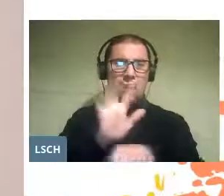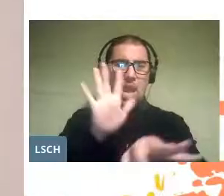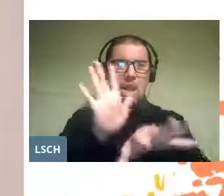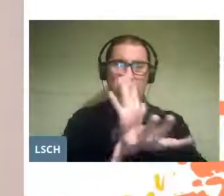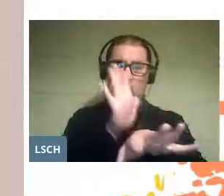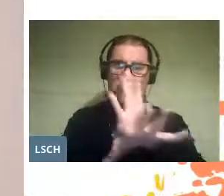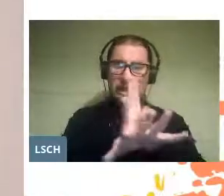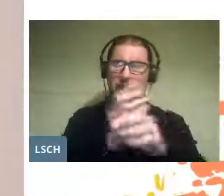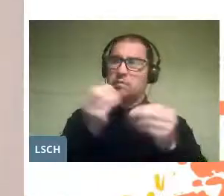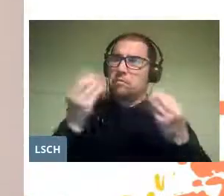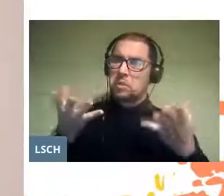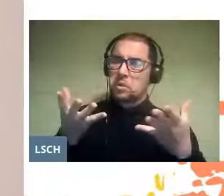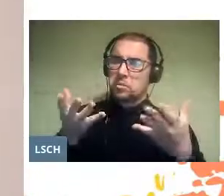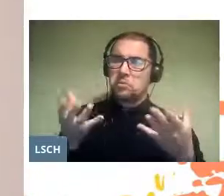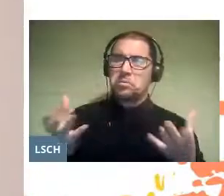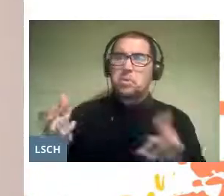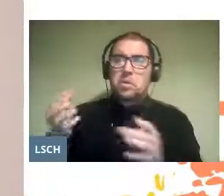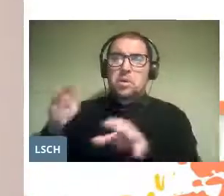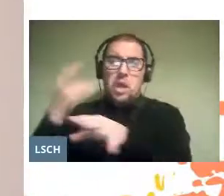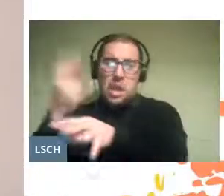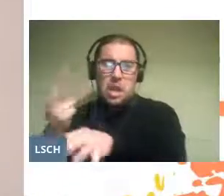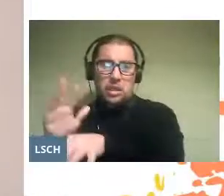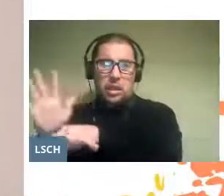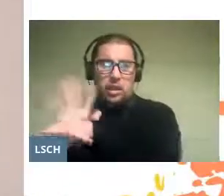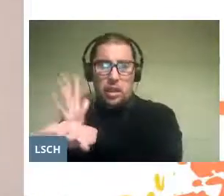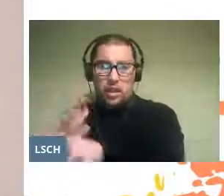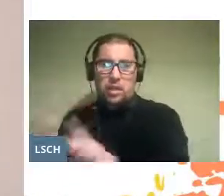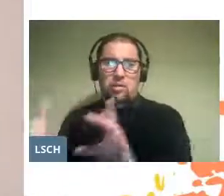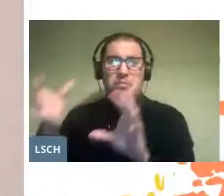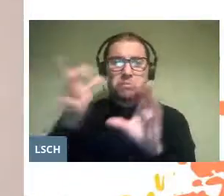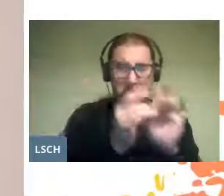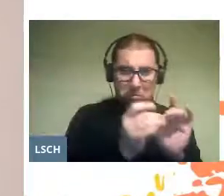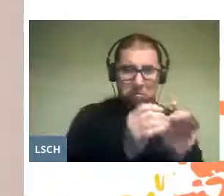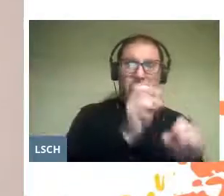which integrates the art of theater with pedagogical objectives